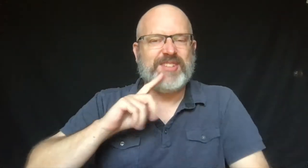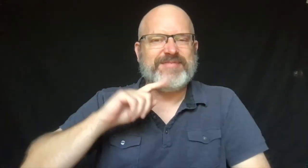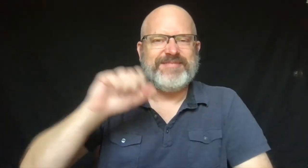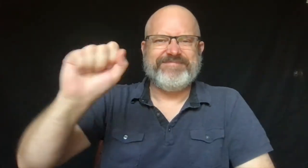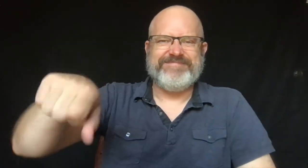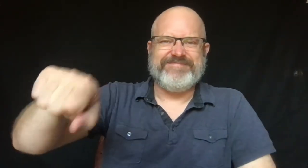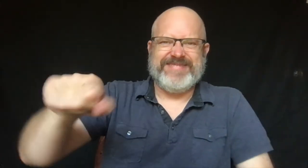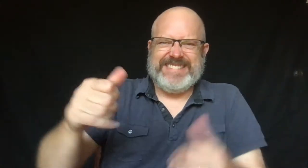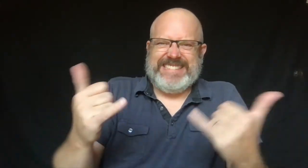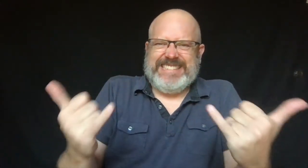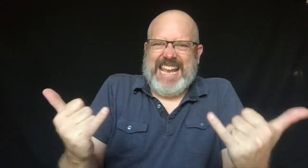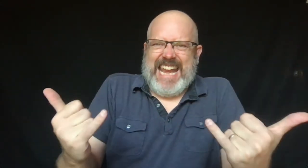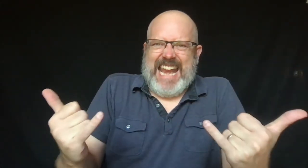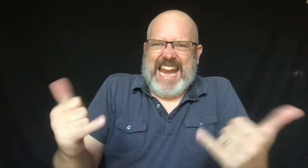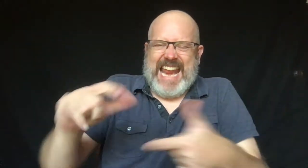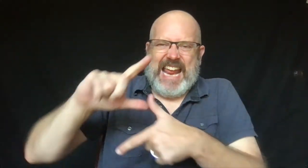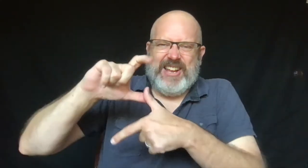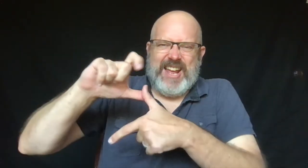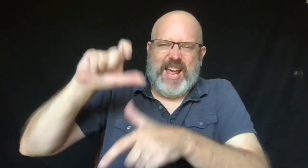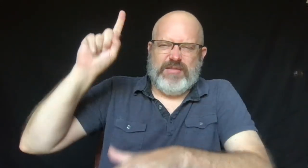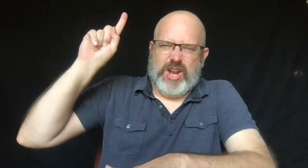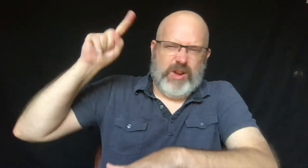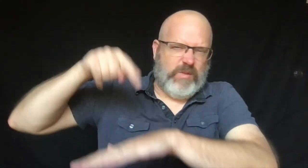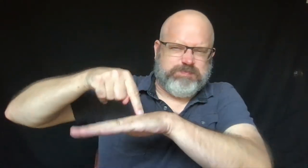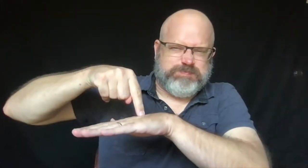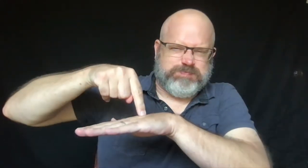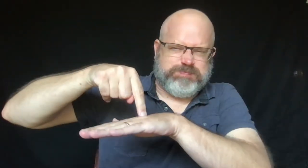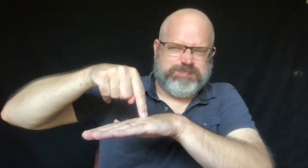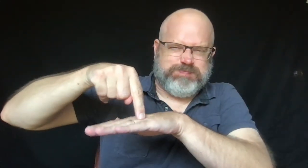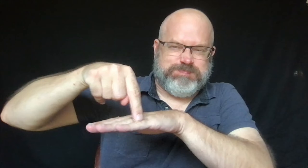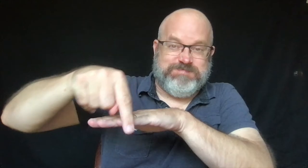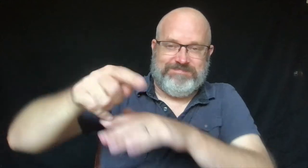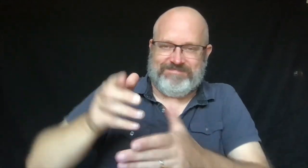This time the news reporters said a tornado had touched down